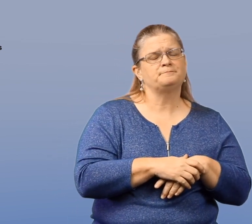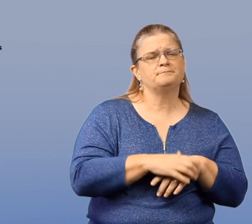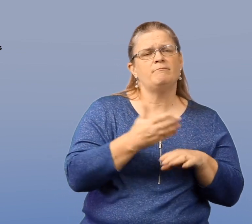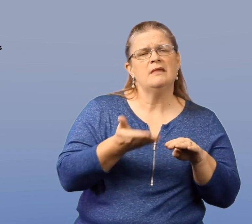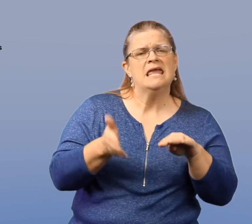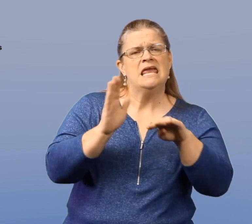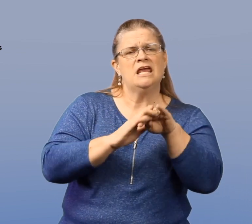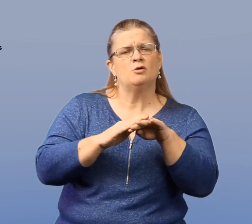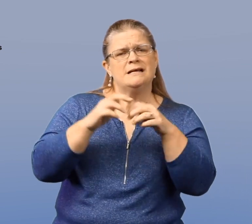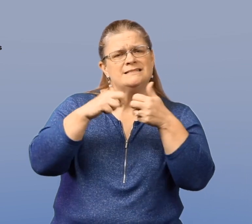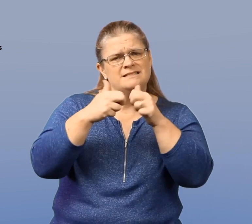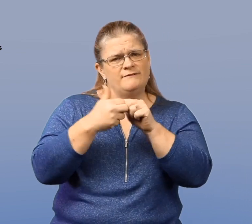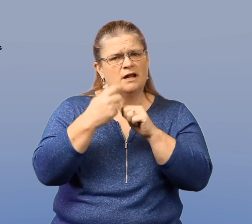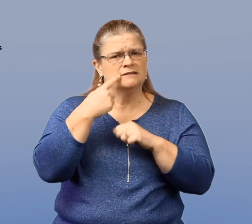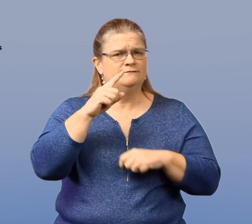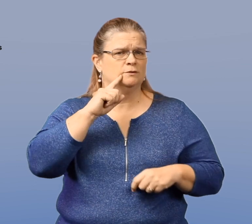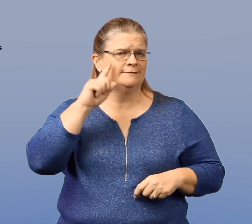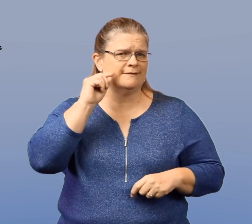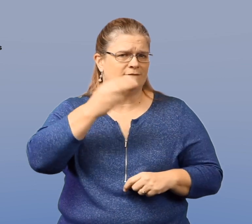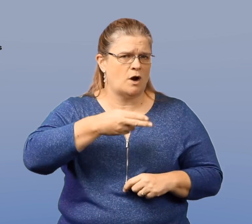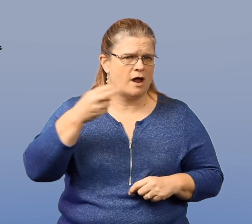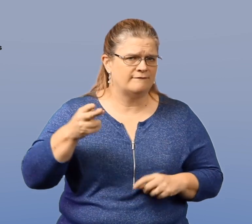Increased difficulties for deaf and hard-of-hearing people